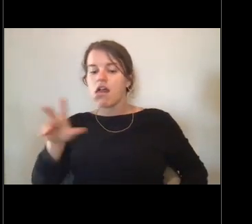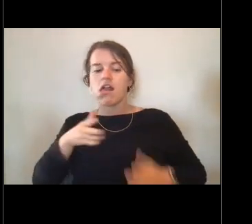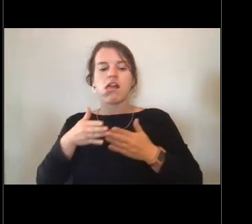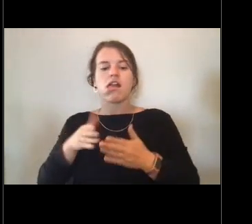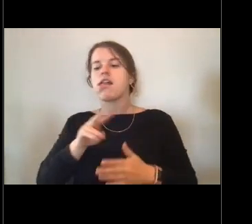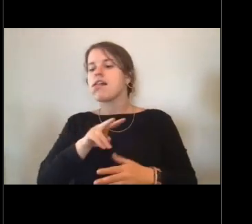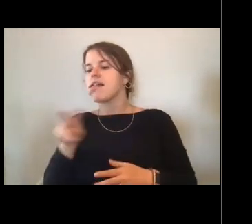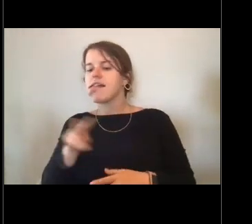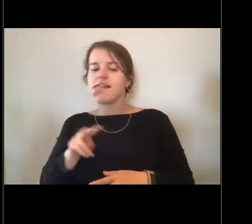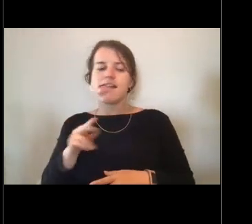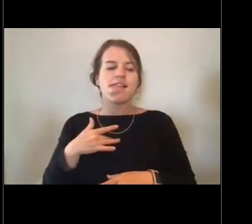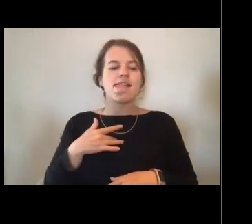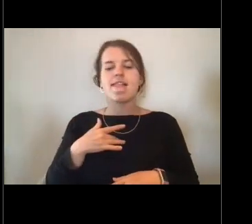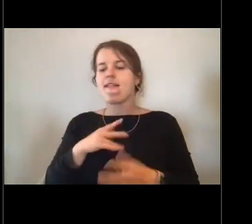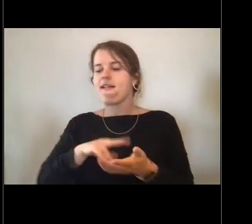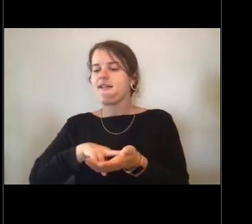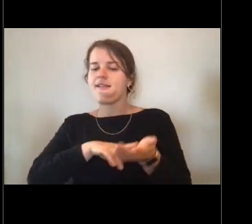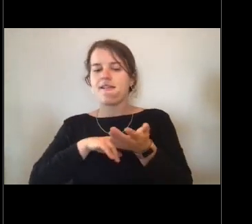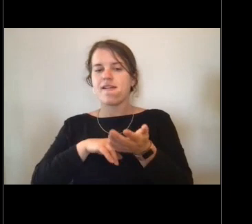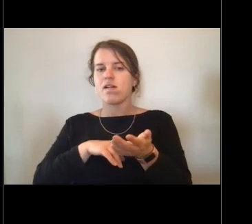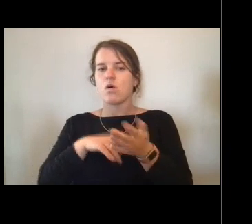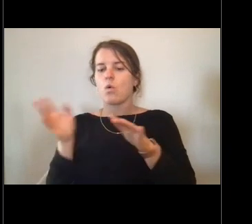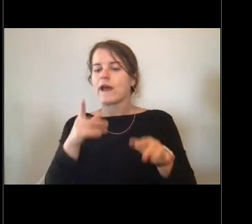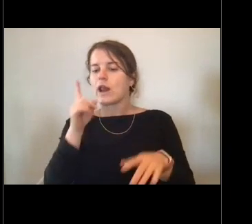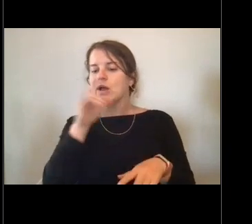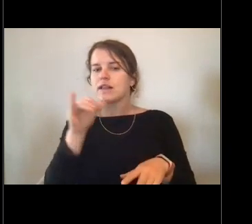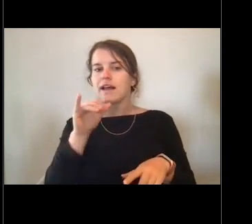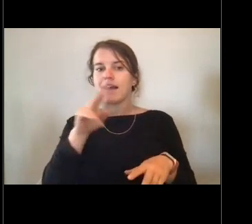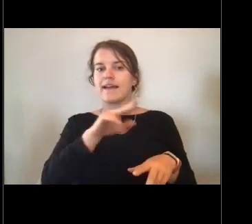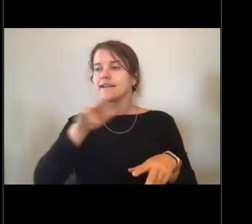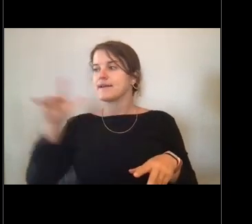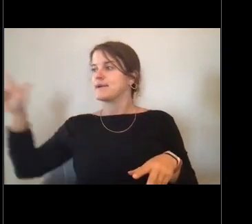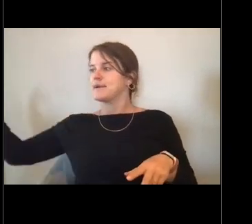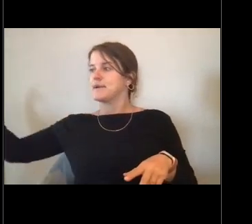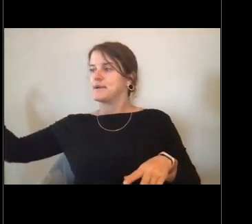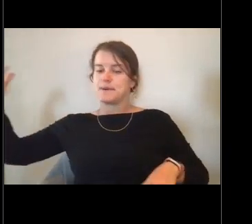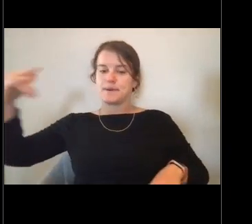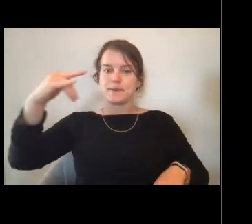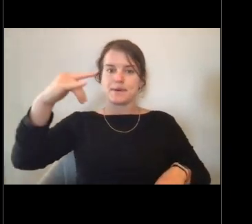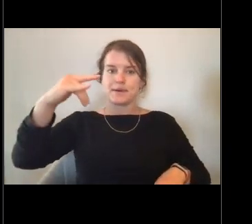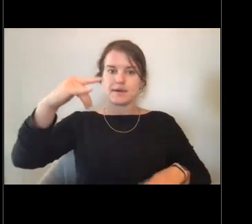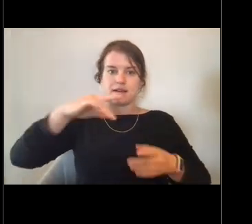get what the wind conditions were. The second time around, they dropped this smoke flair